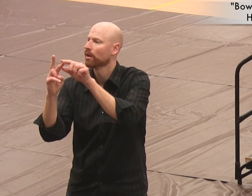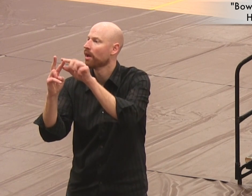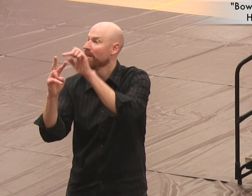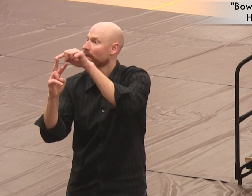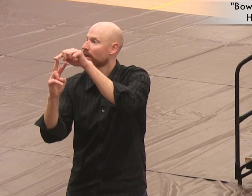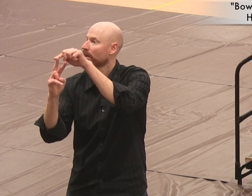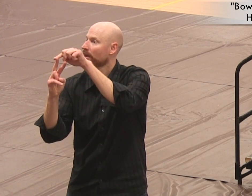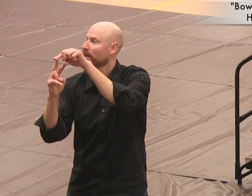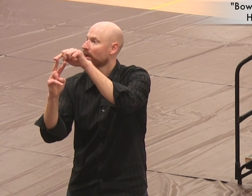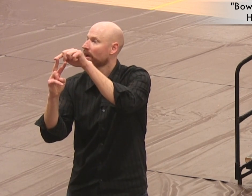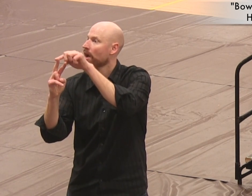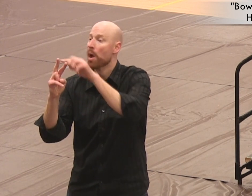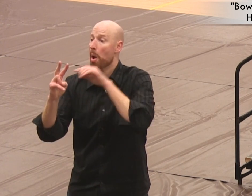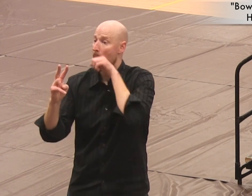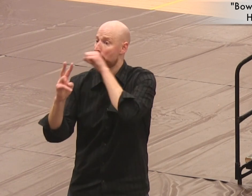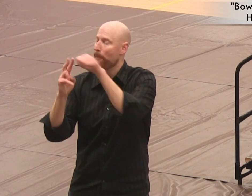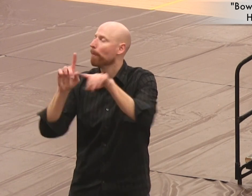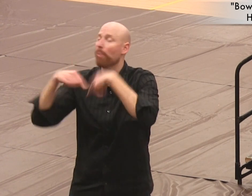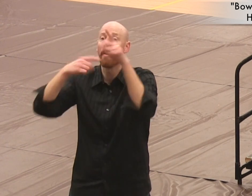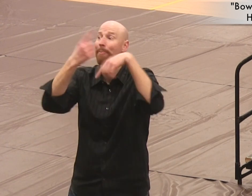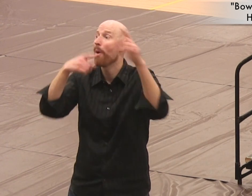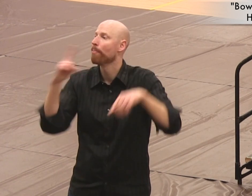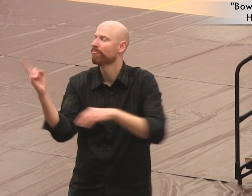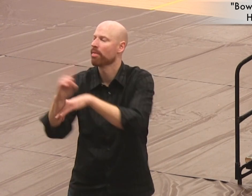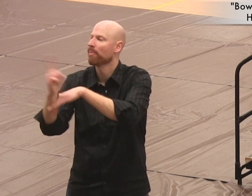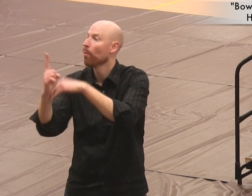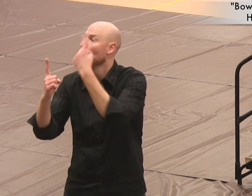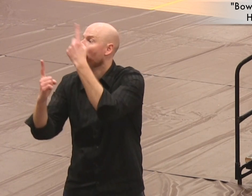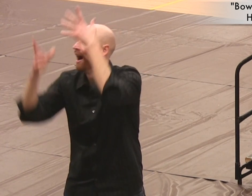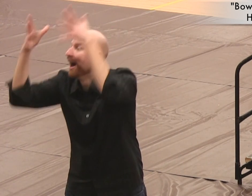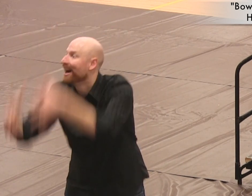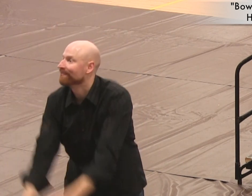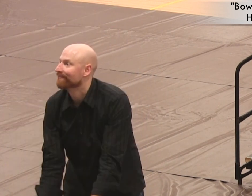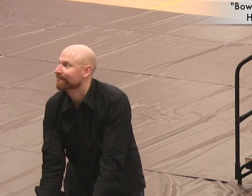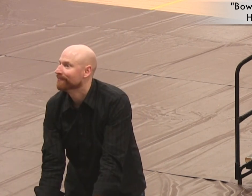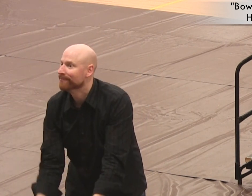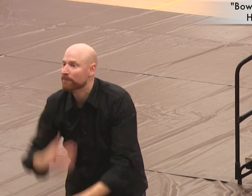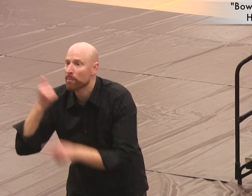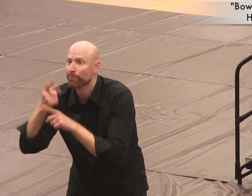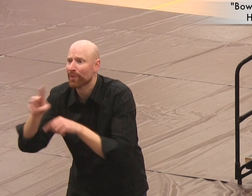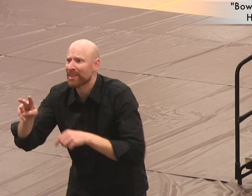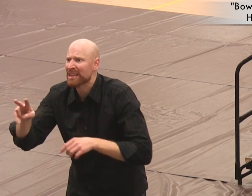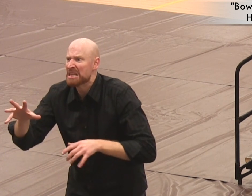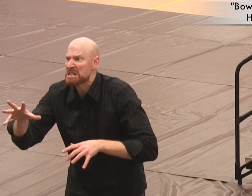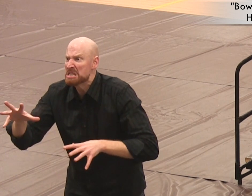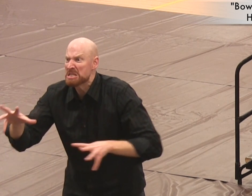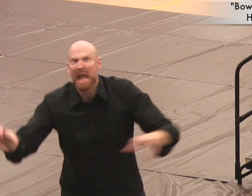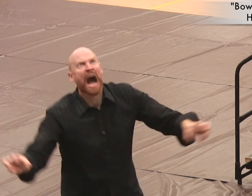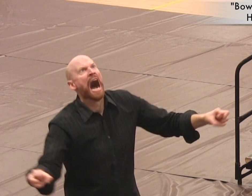hidden pin, previously obstructed from our view. When my brother saw that another pin remained,